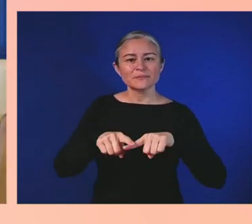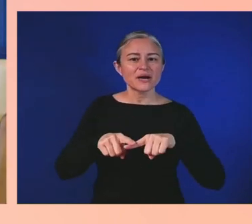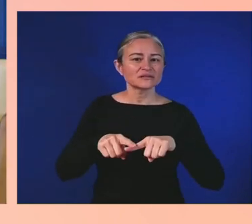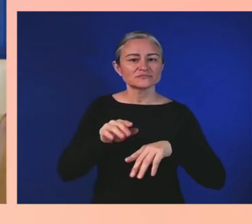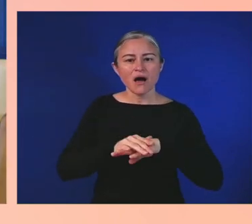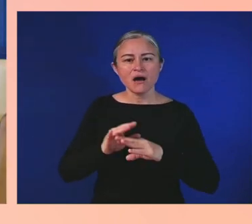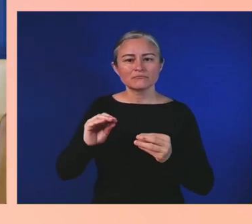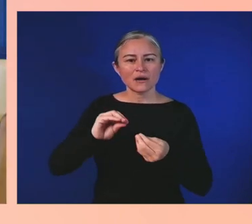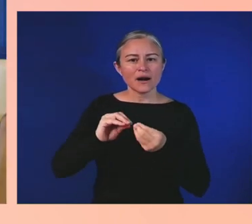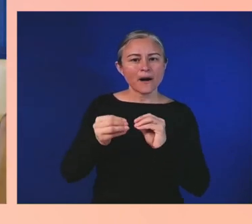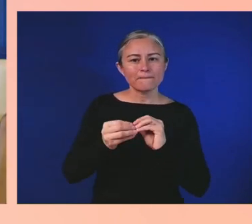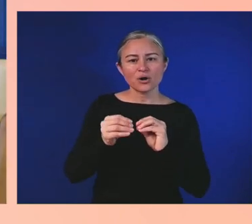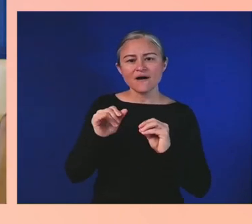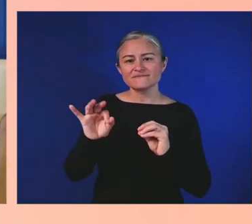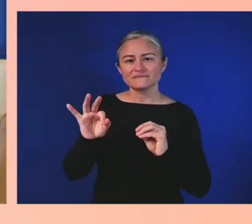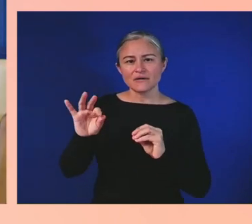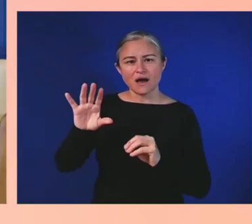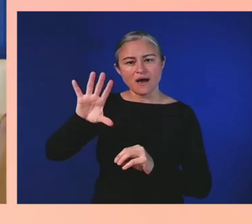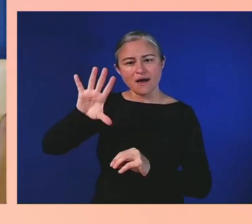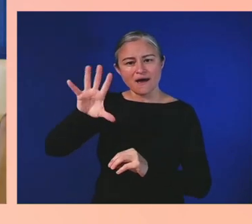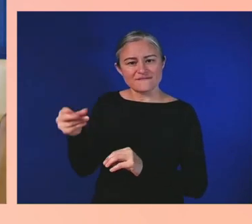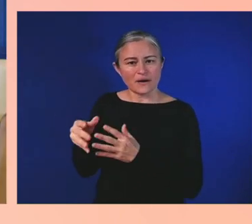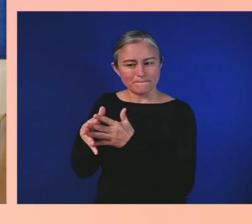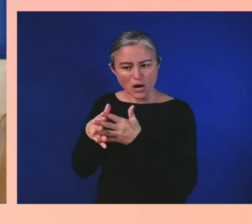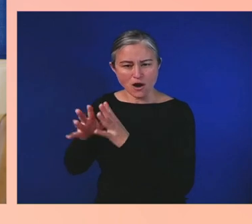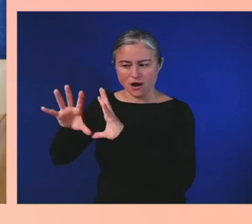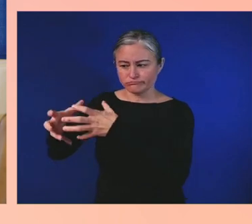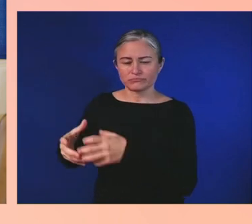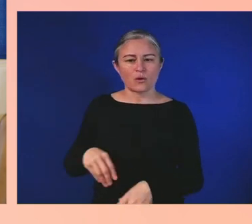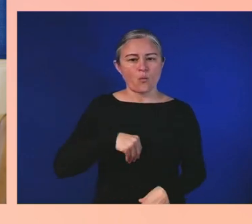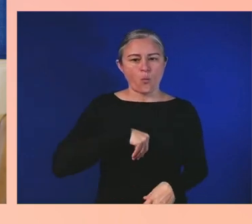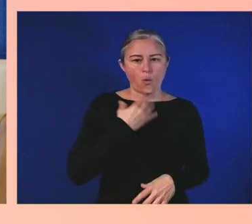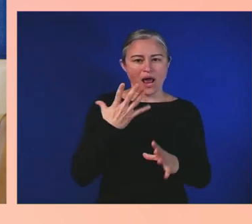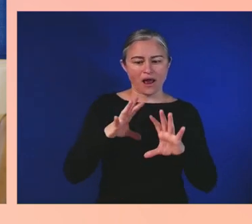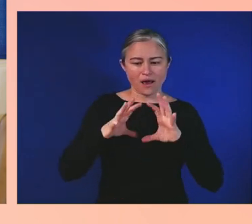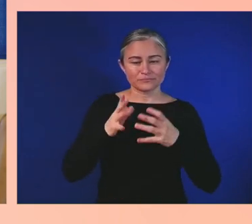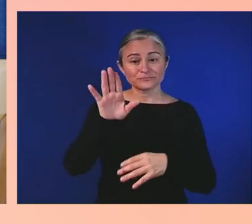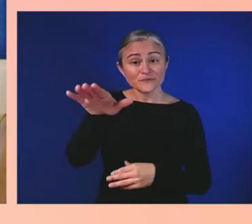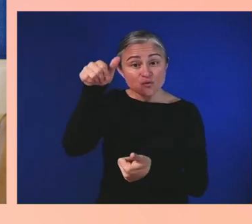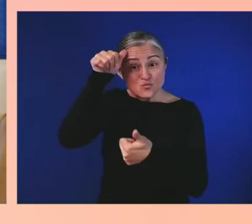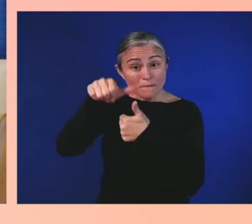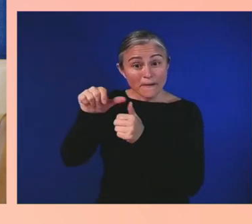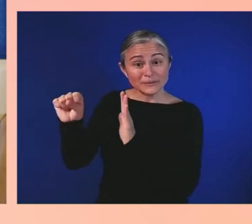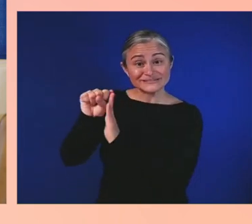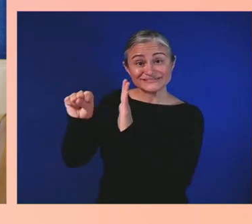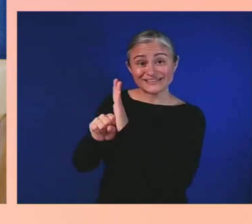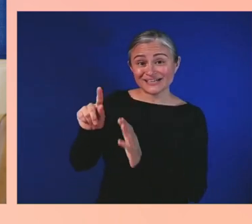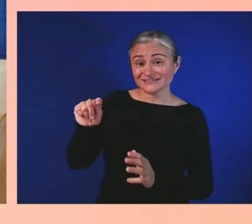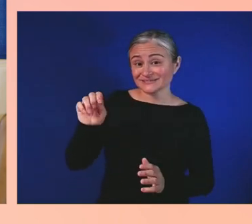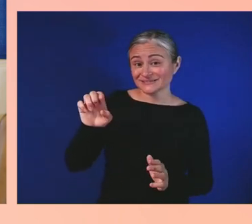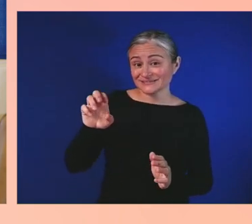go electronic until the 1990s. A lot of us who grew up here had to go into the card catalog,